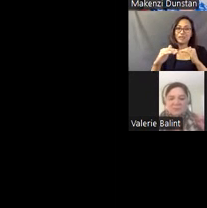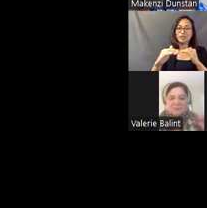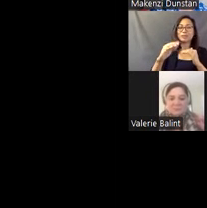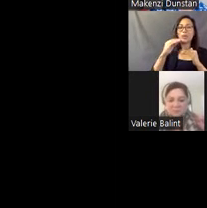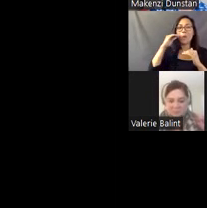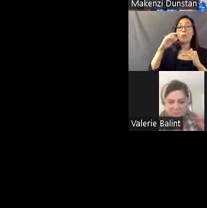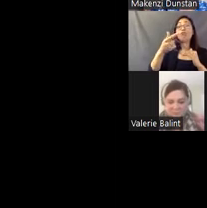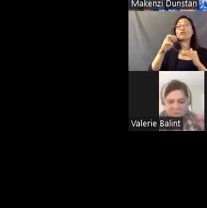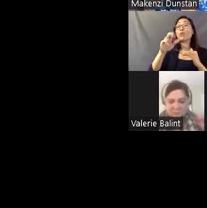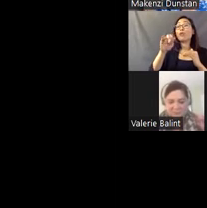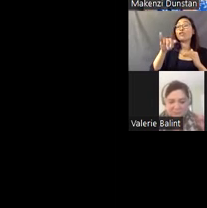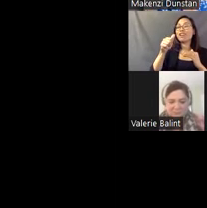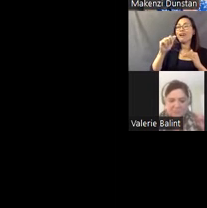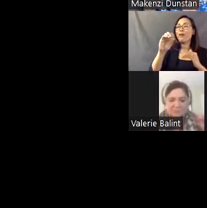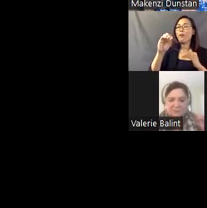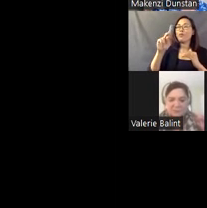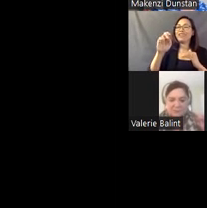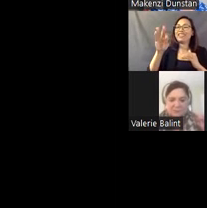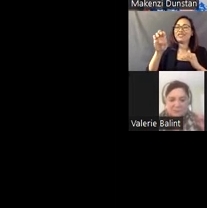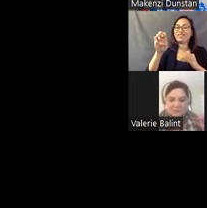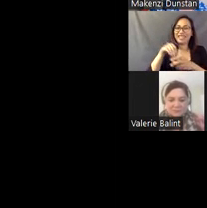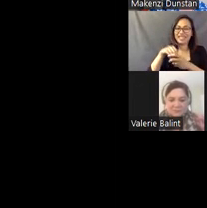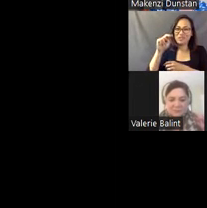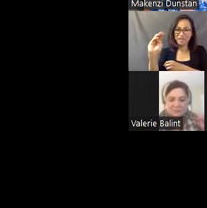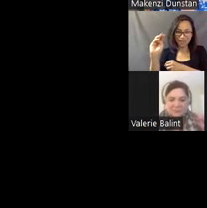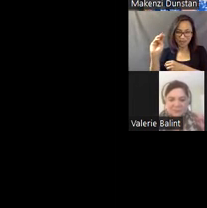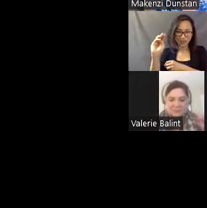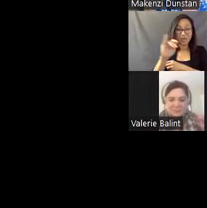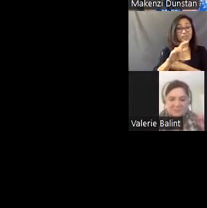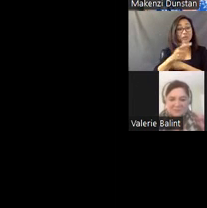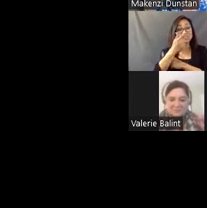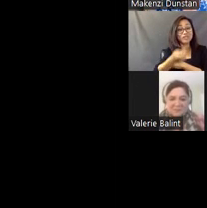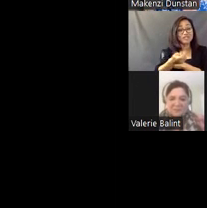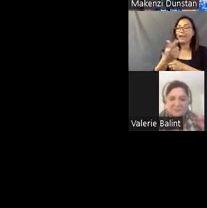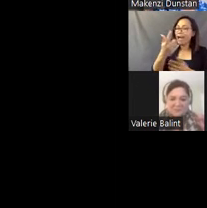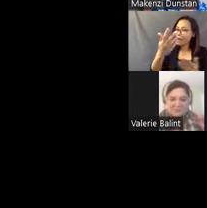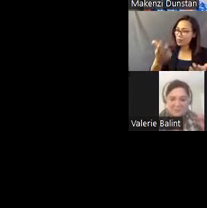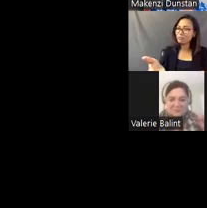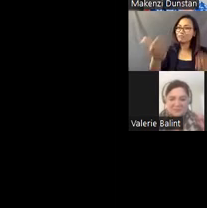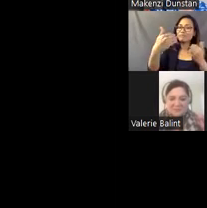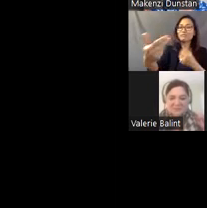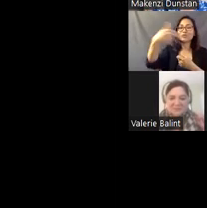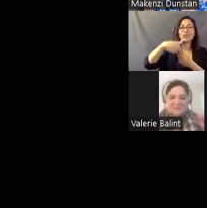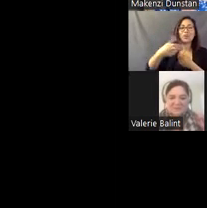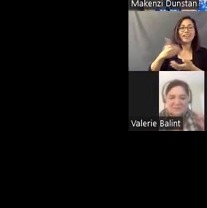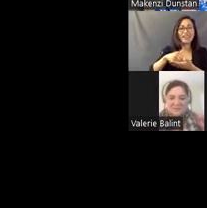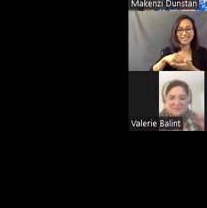in New Mexico, so if that is of interest to you, I hope you will come back and join us for that event.